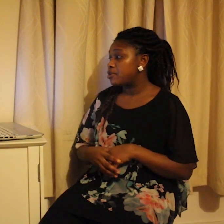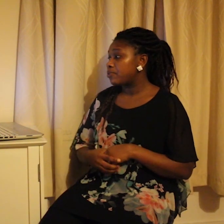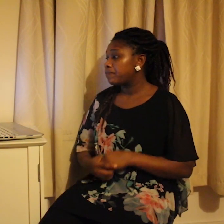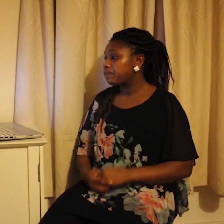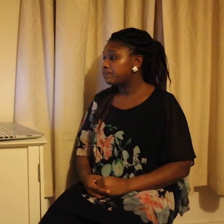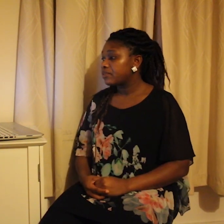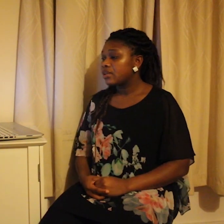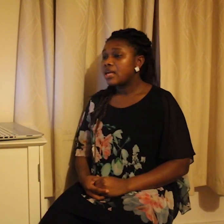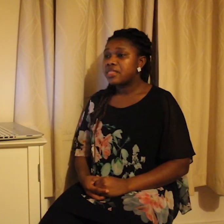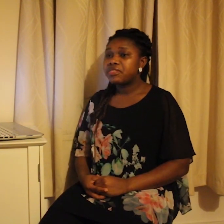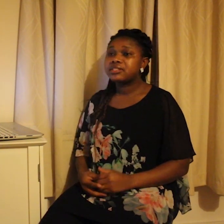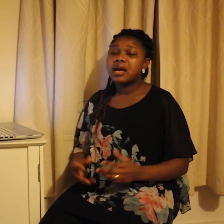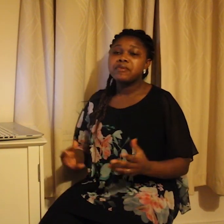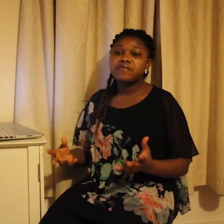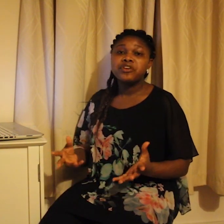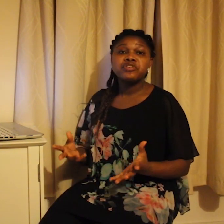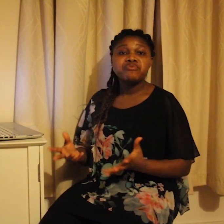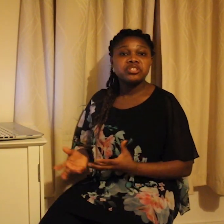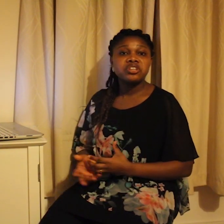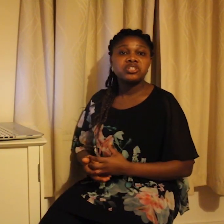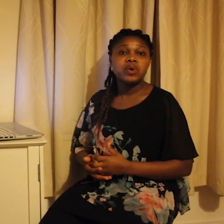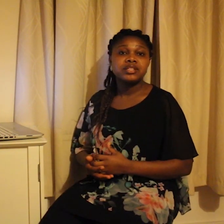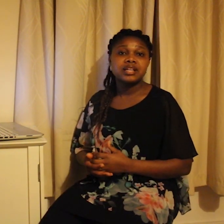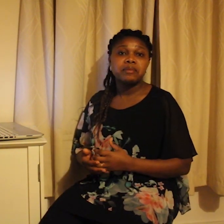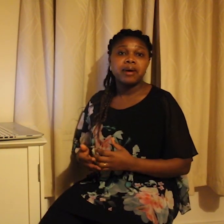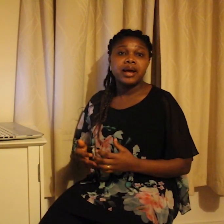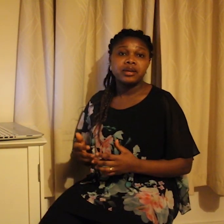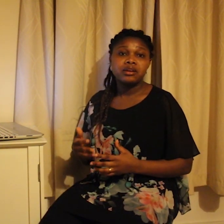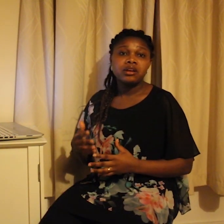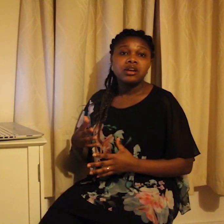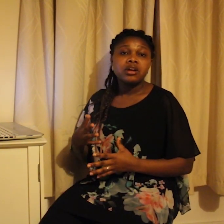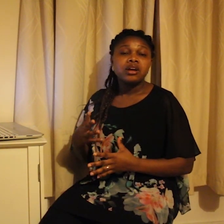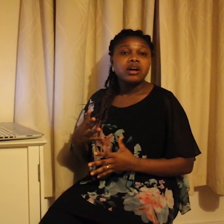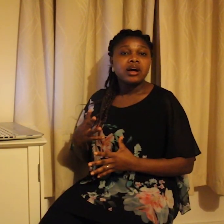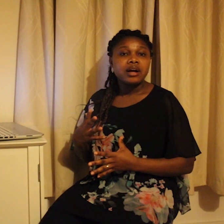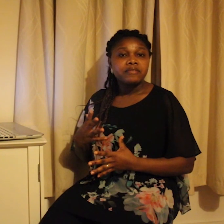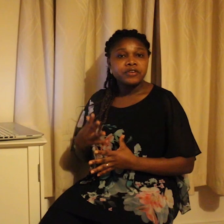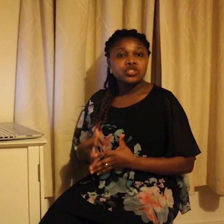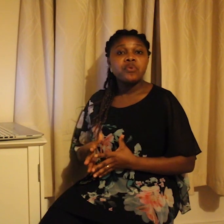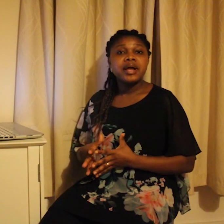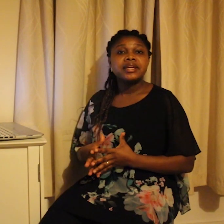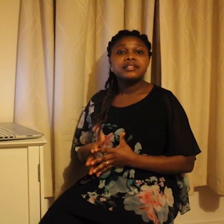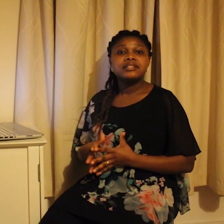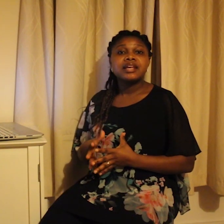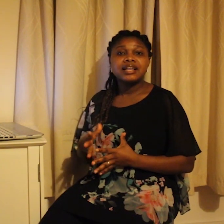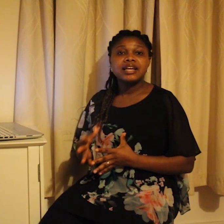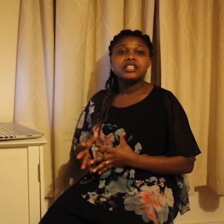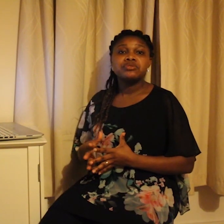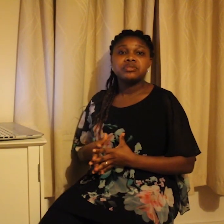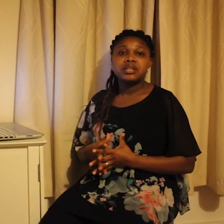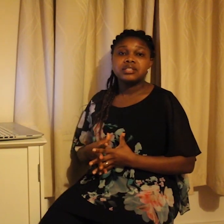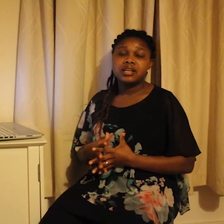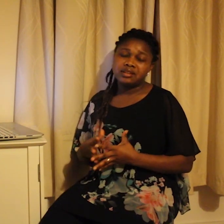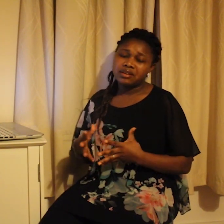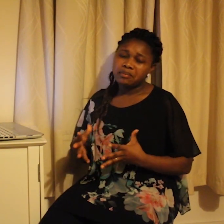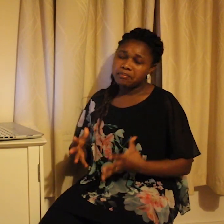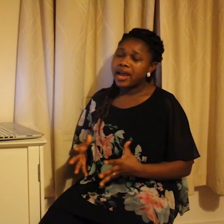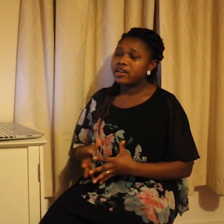deaf people. And this can be found in research work done by Nyst, Analies Kusters and my